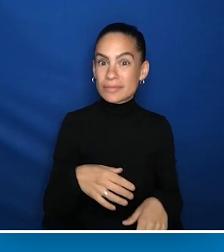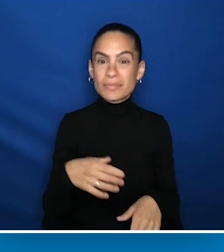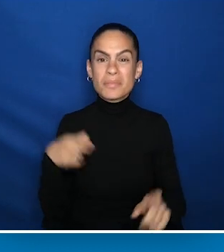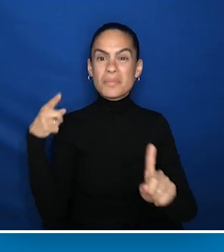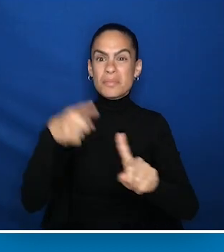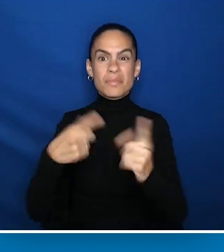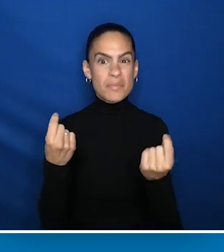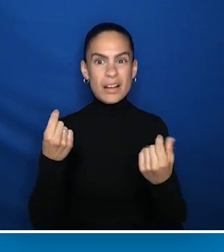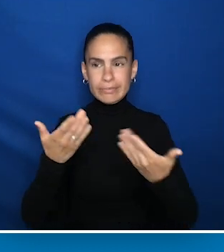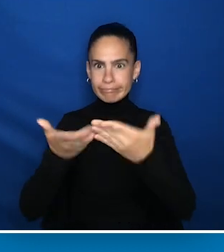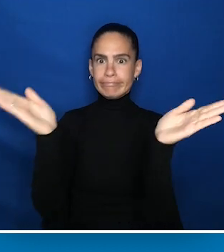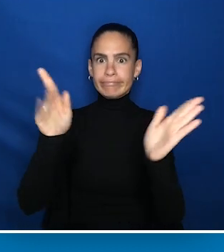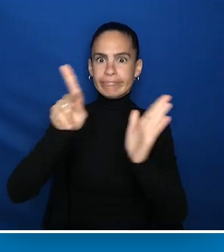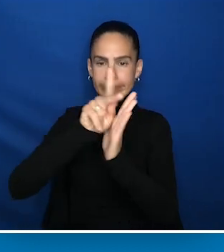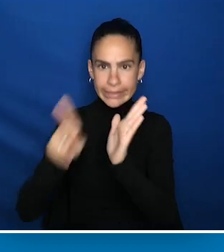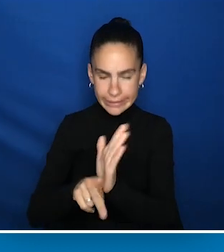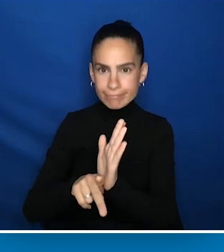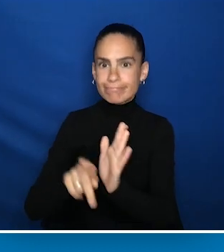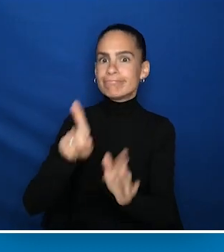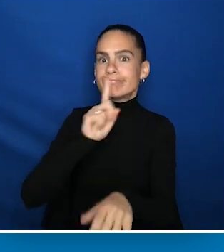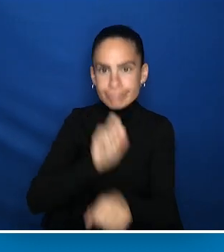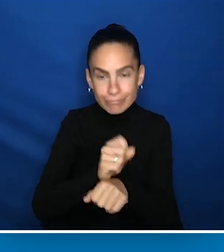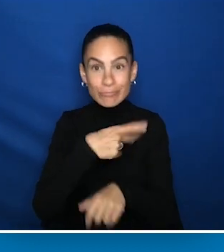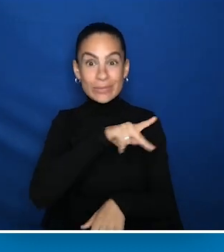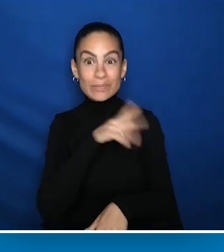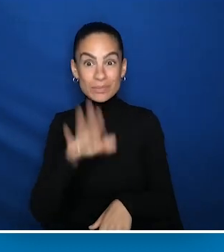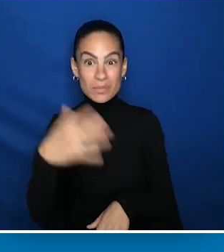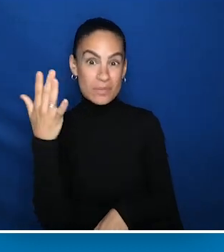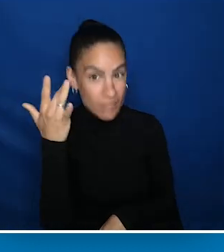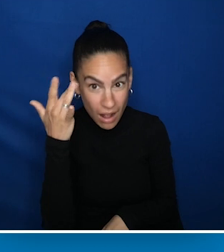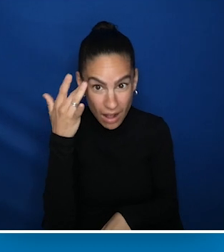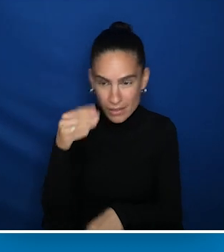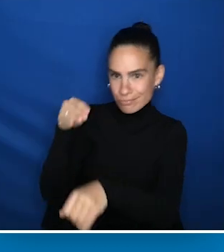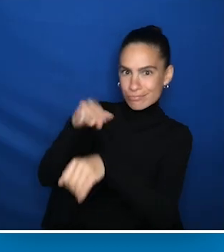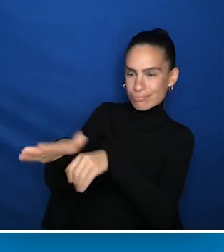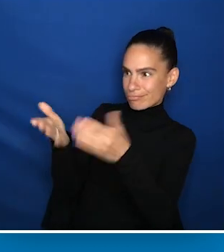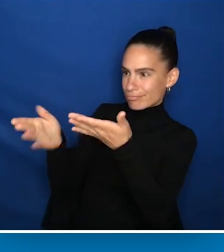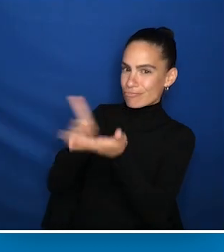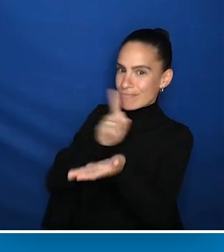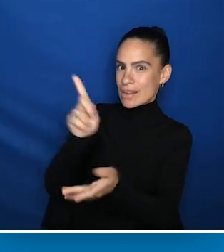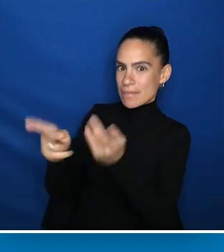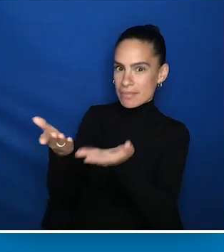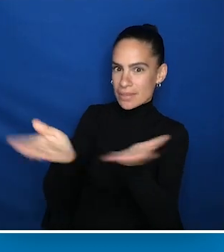to make the point that all policy is personal. Has effects on real people.